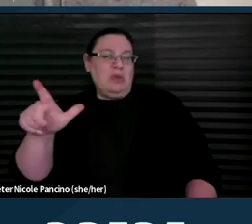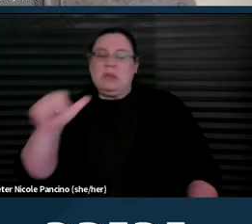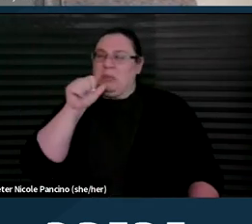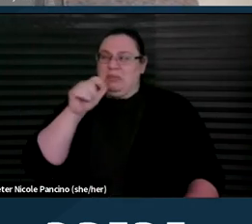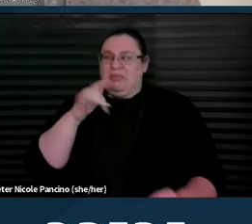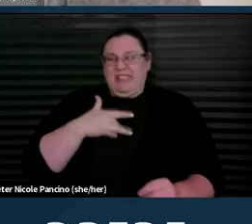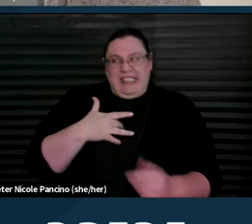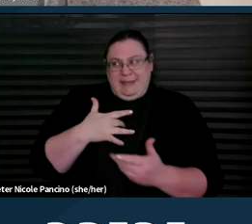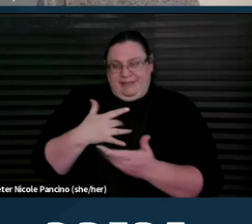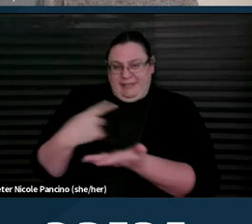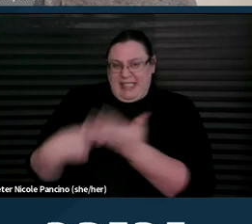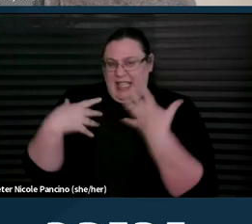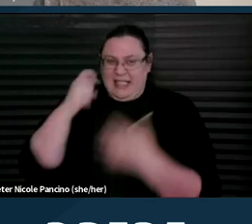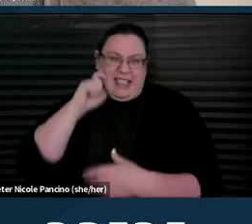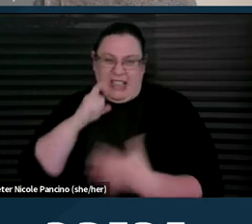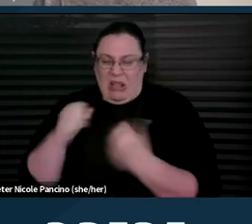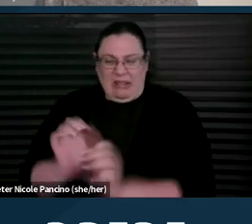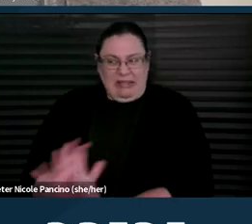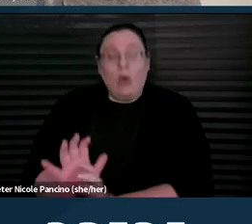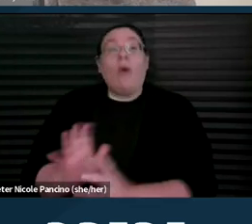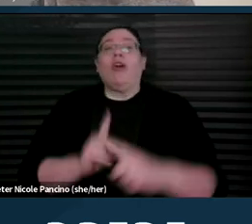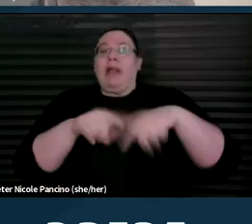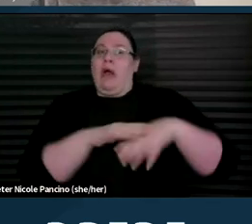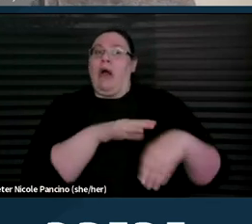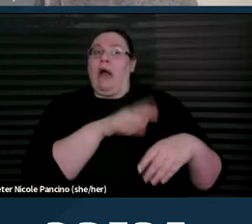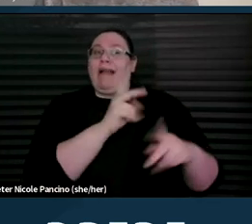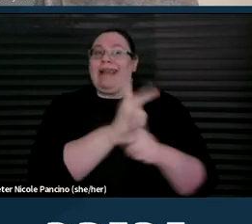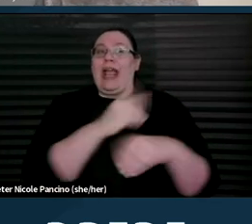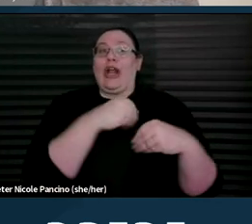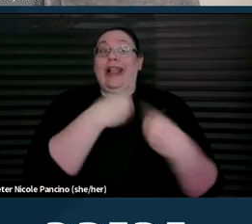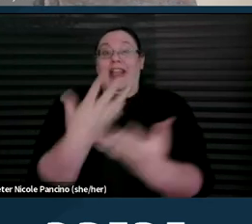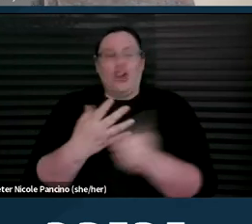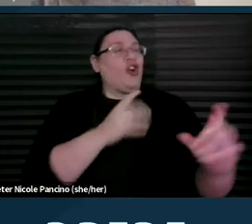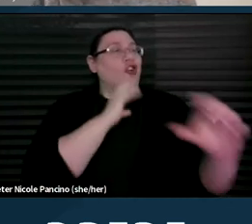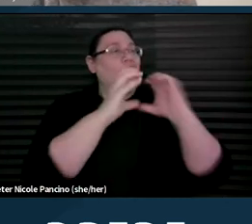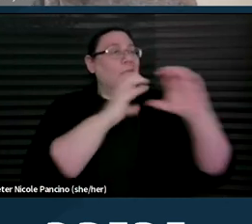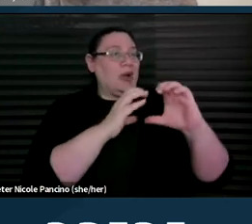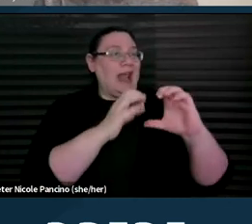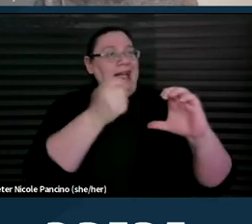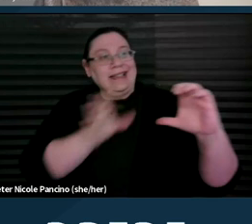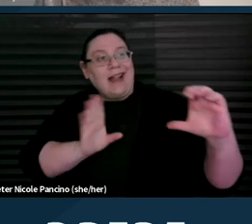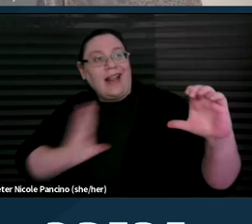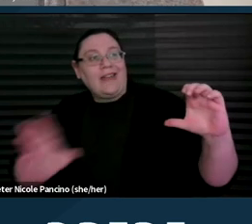or rely on a caregiver to communicate as opposed to communicating directly with a patient,